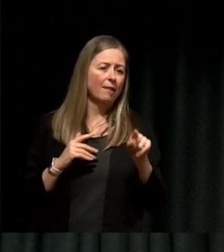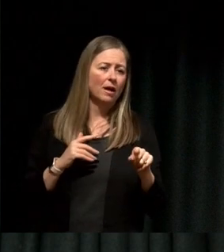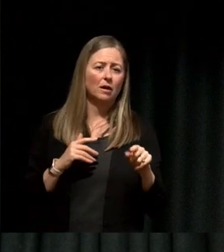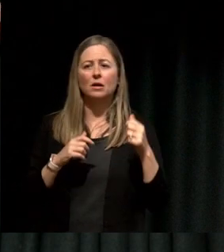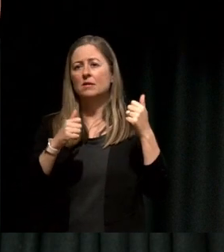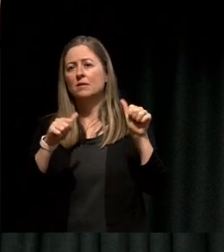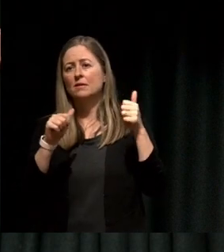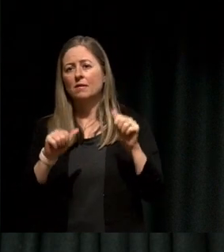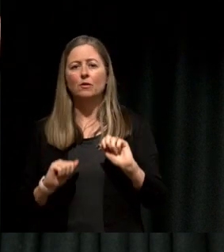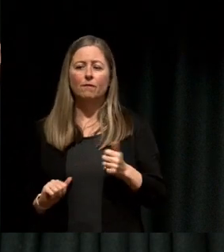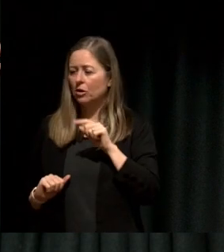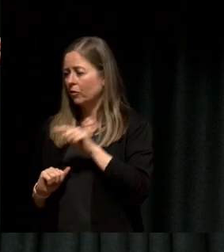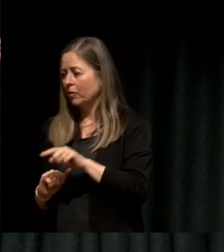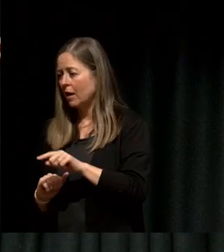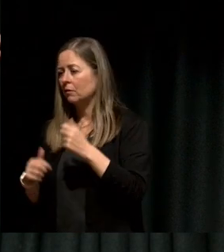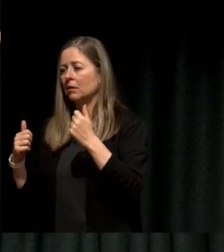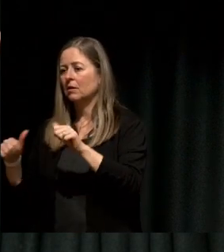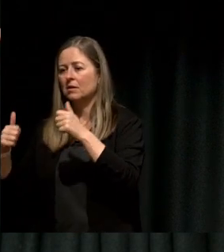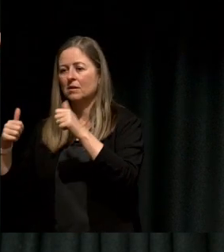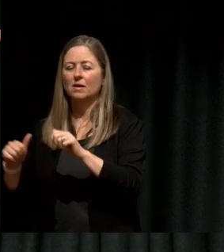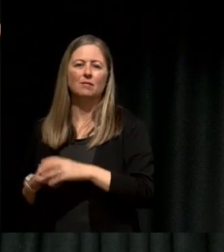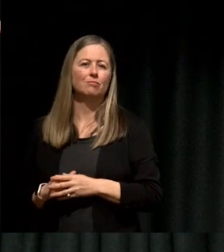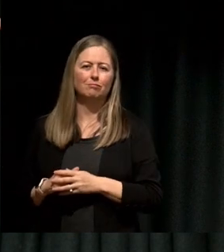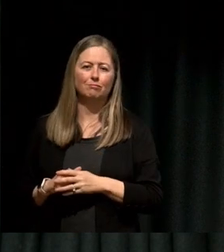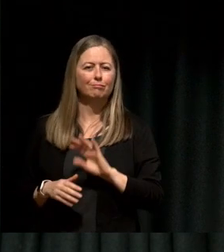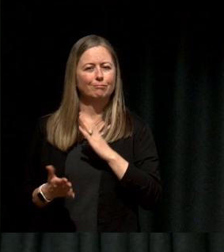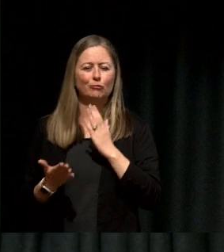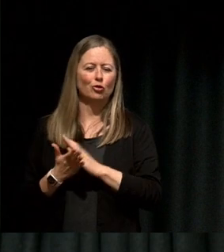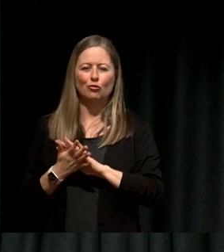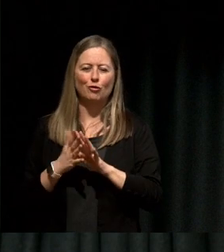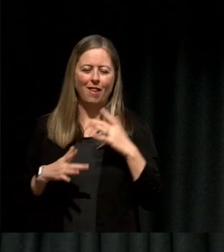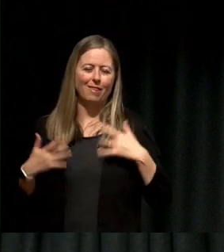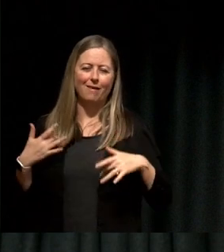I did this and I was successful" that's not really how human society works and how life works.